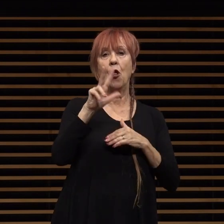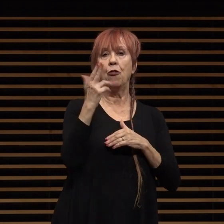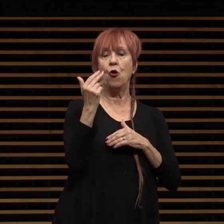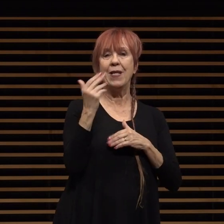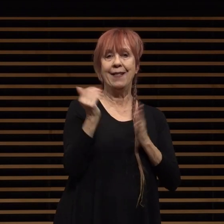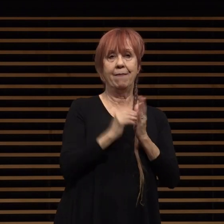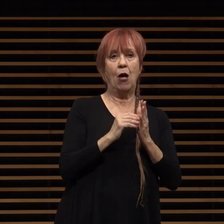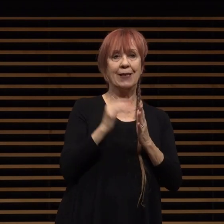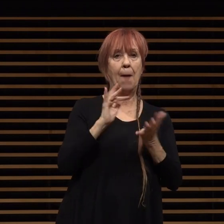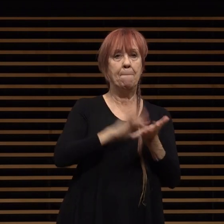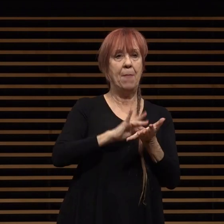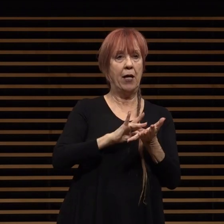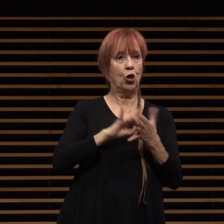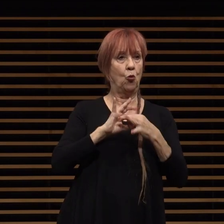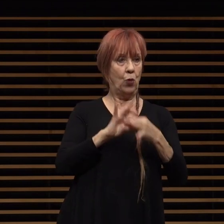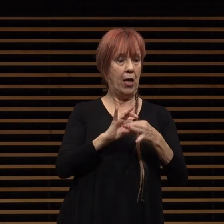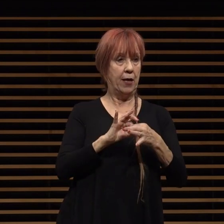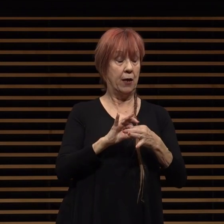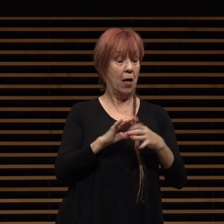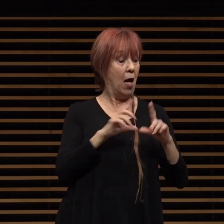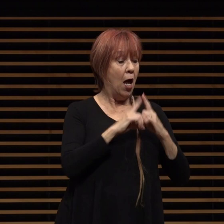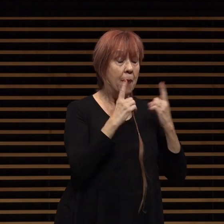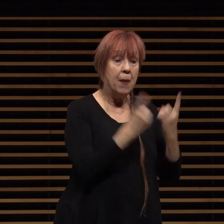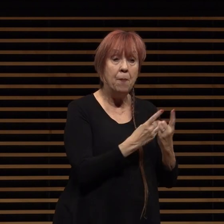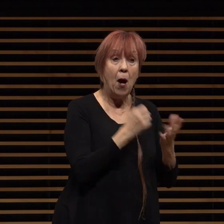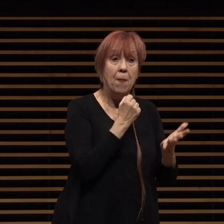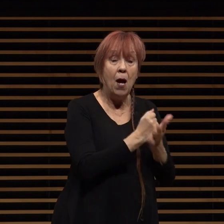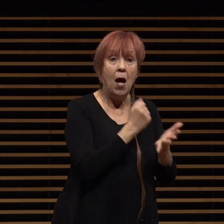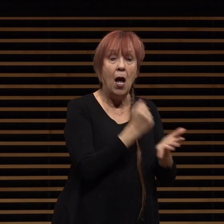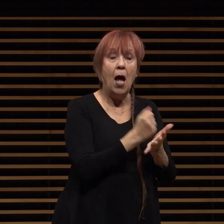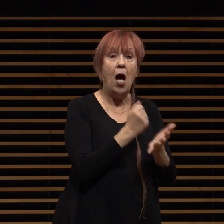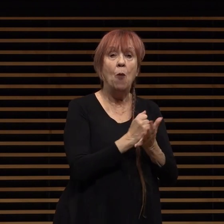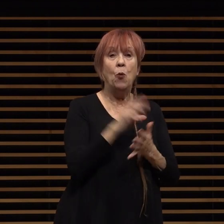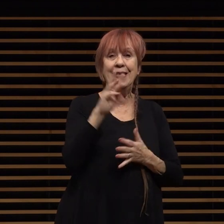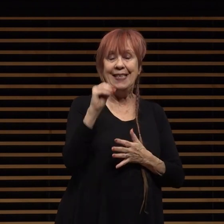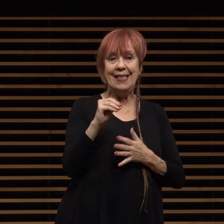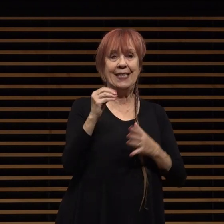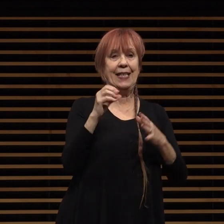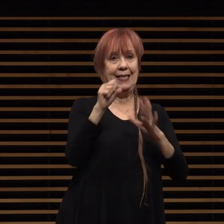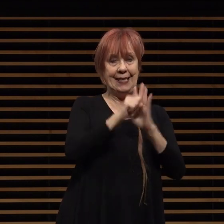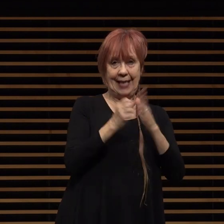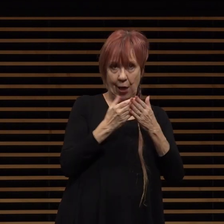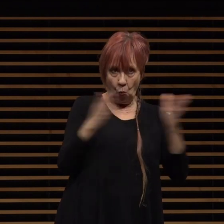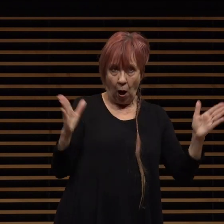related the department assisted in 16